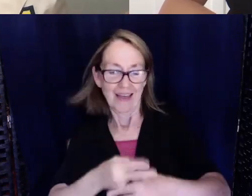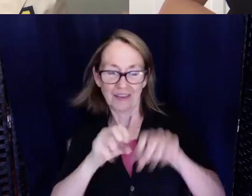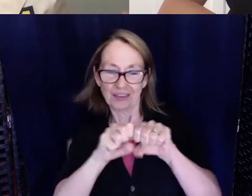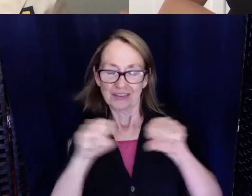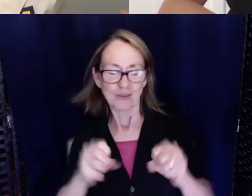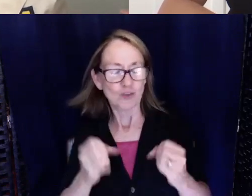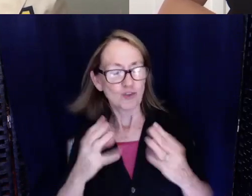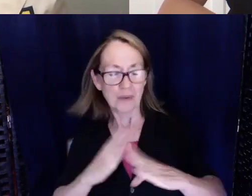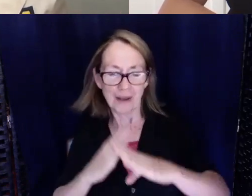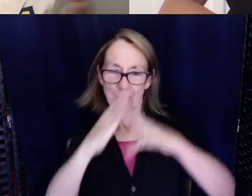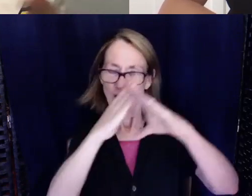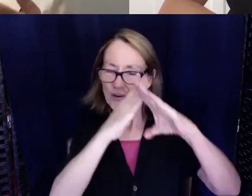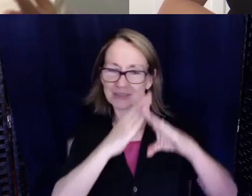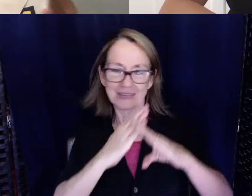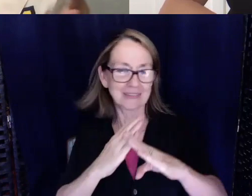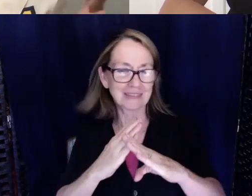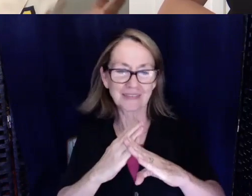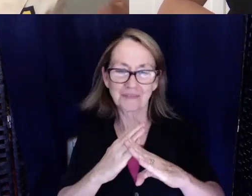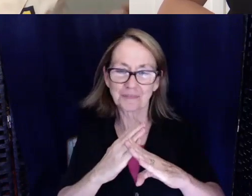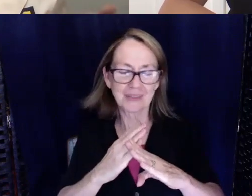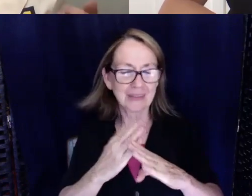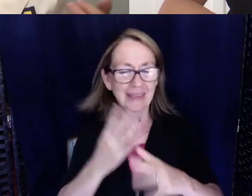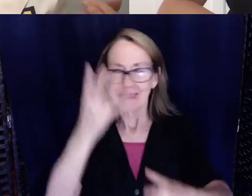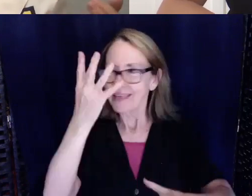the gap. They fall through the gap all the time